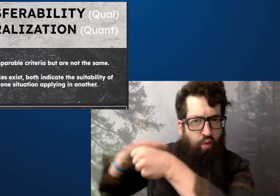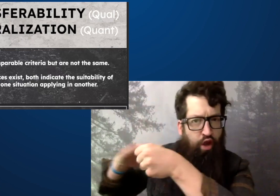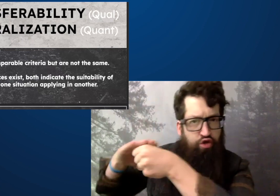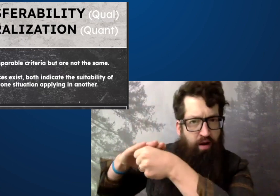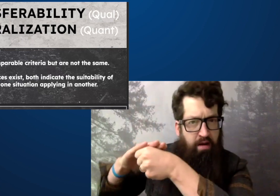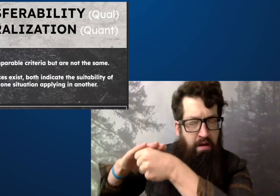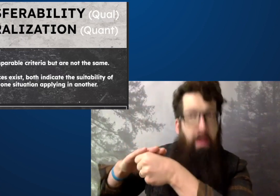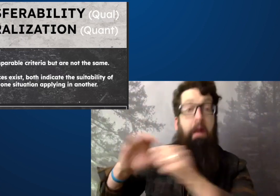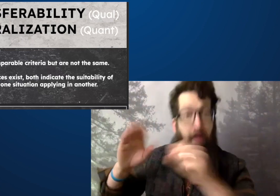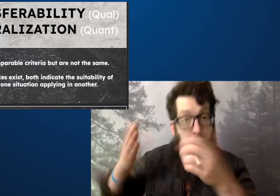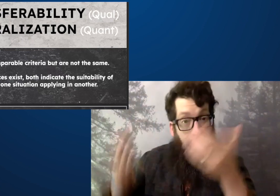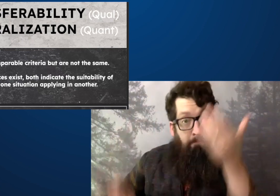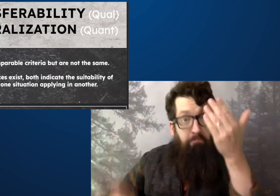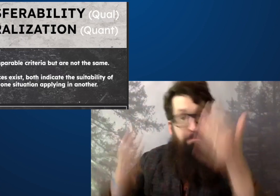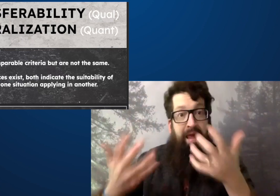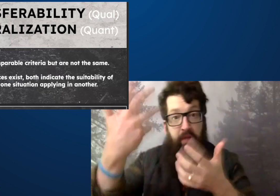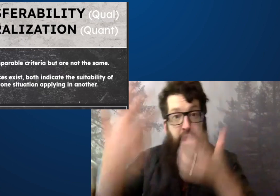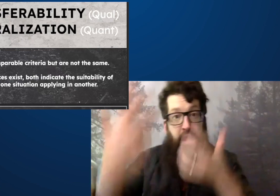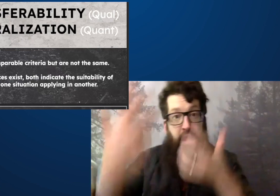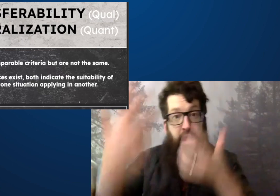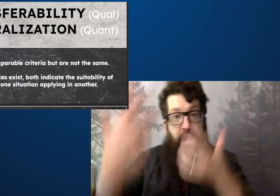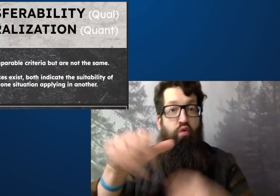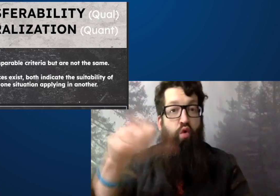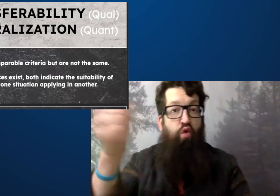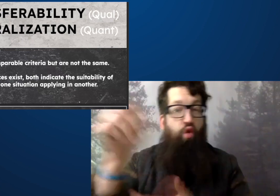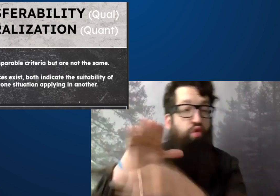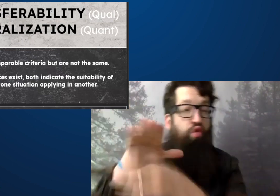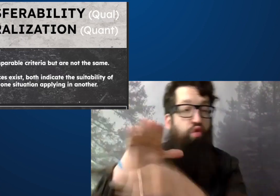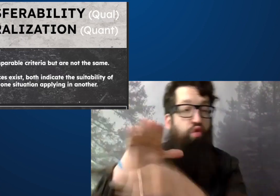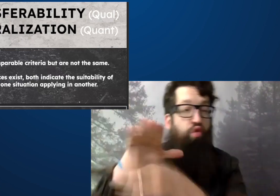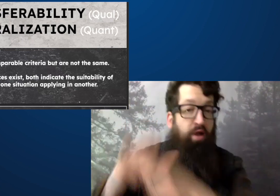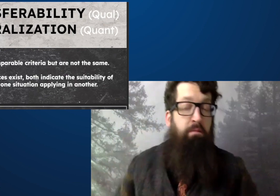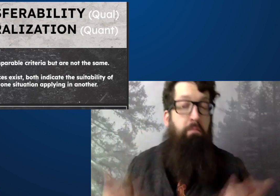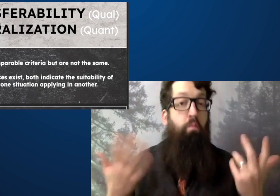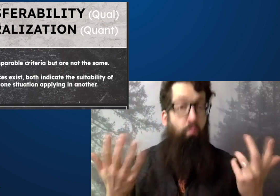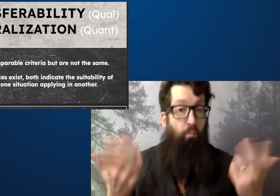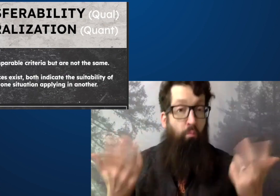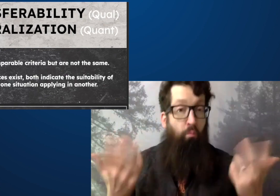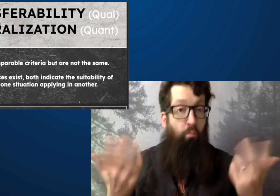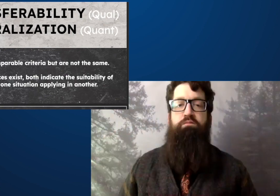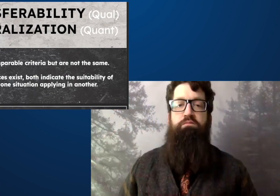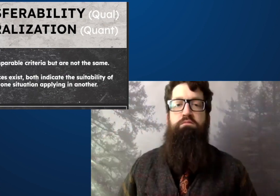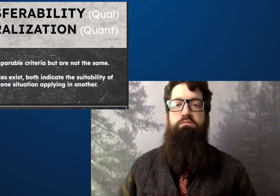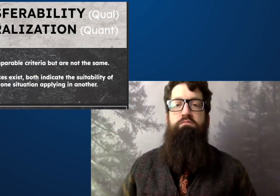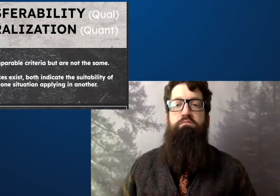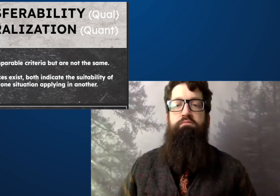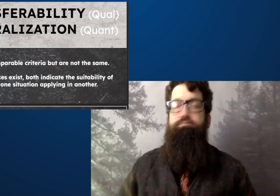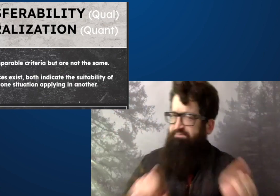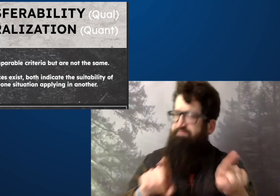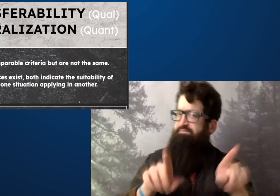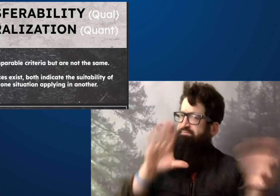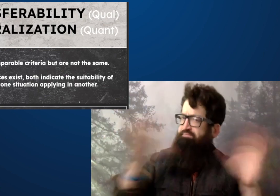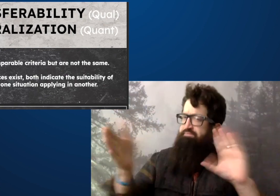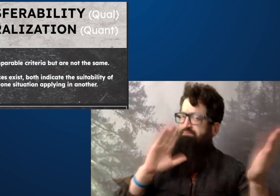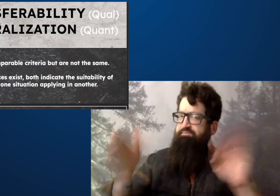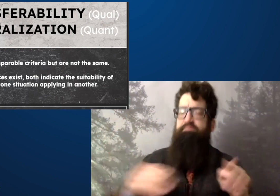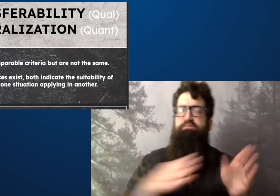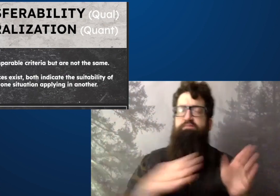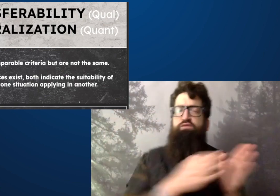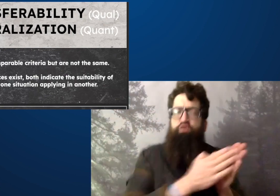Information is gathered from one area, or it could be another region.